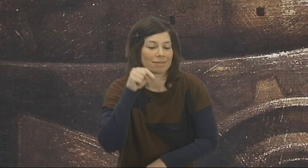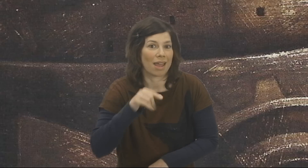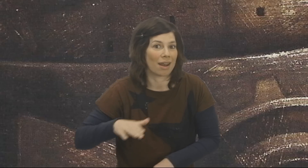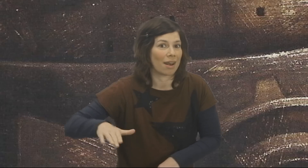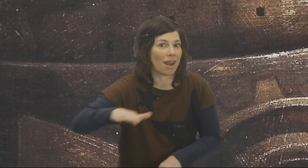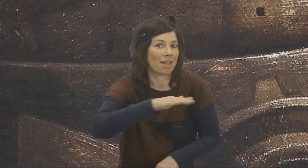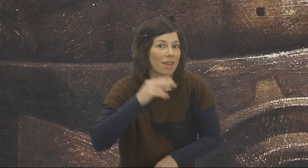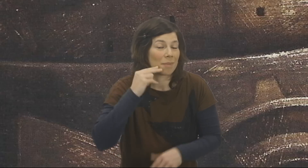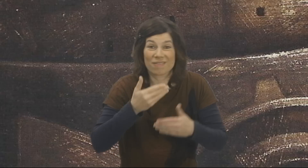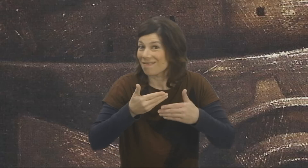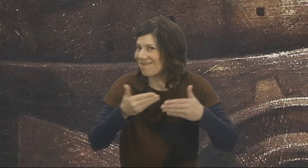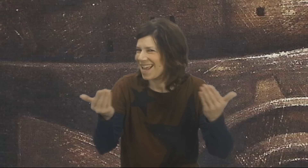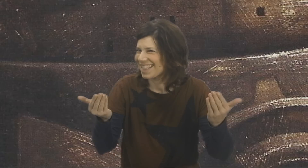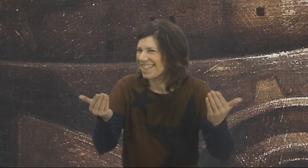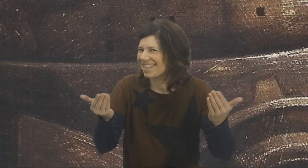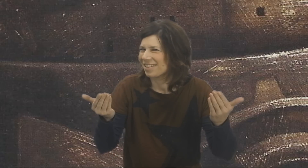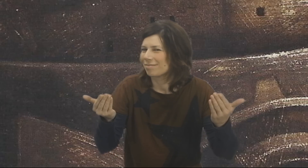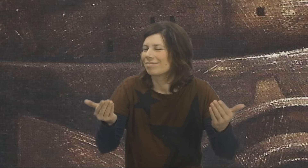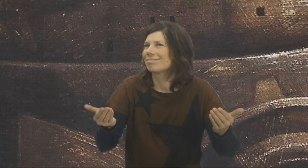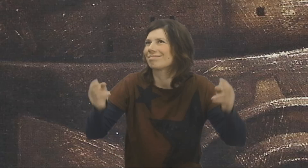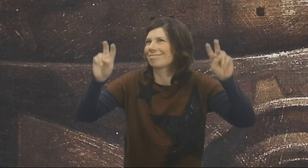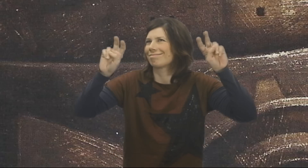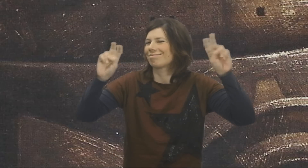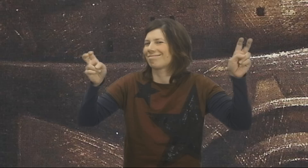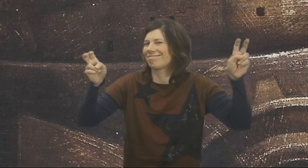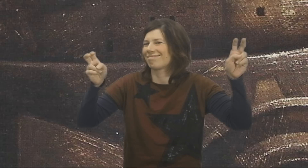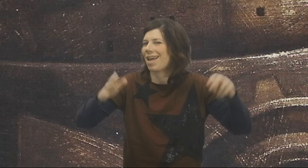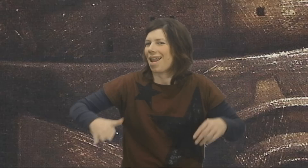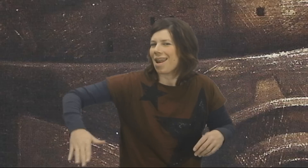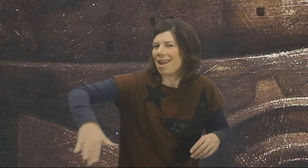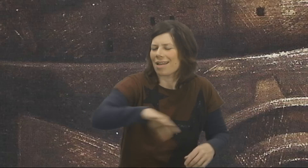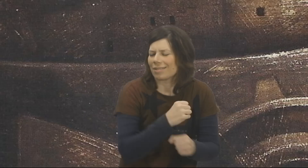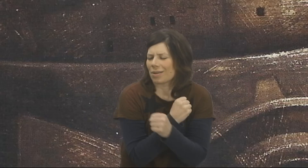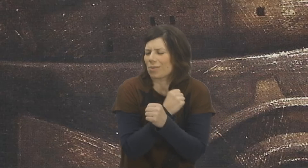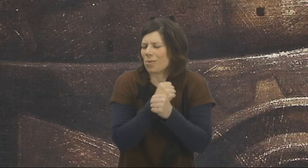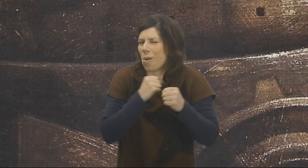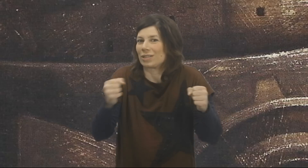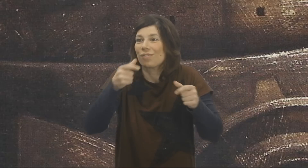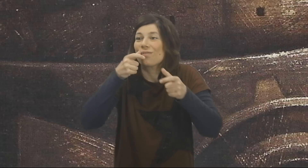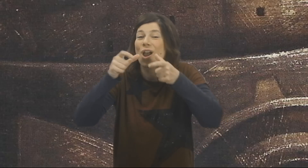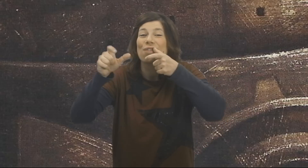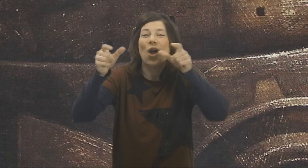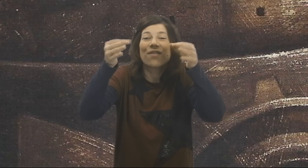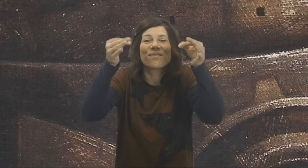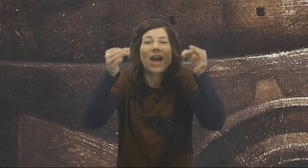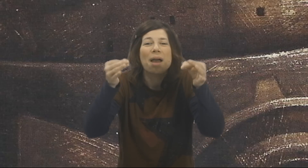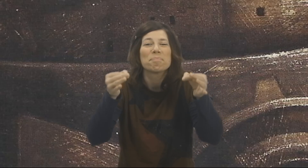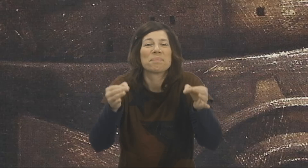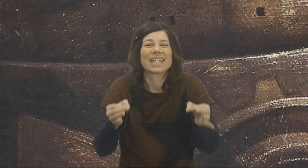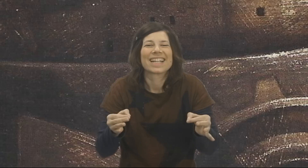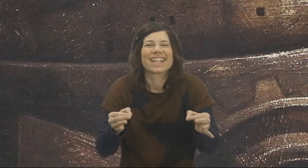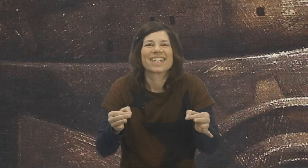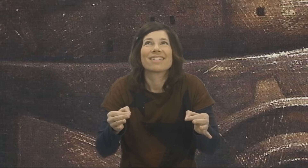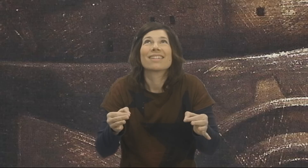It is the land of the Great Word Factory.